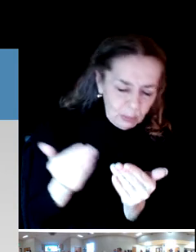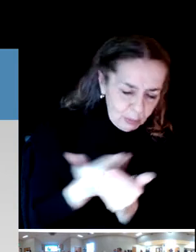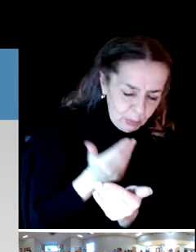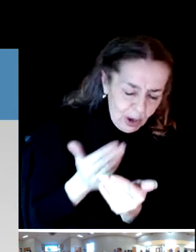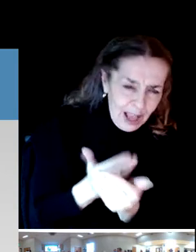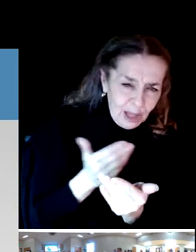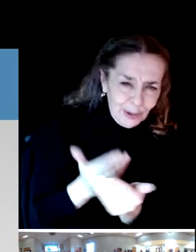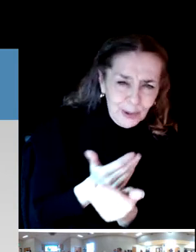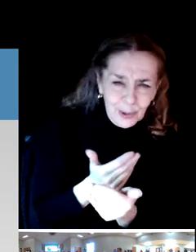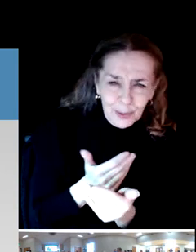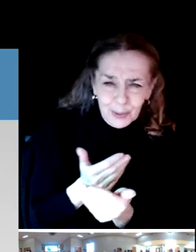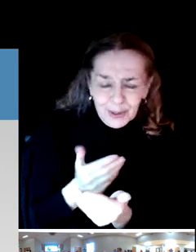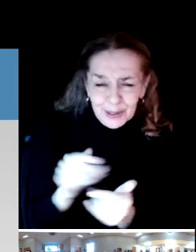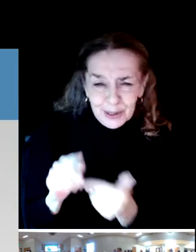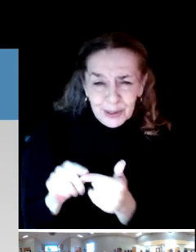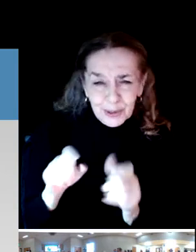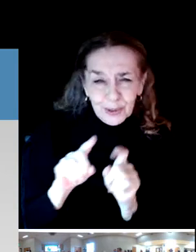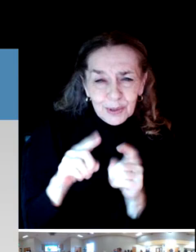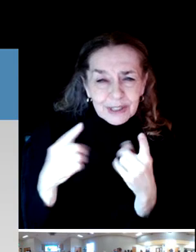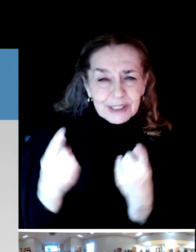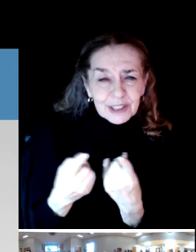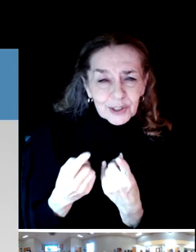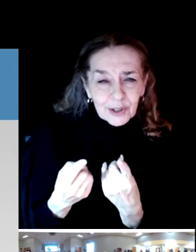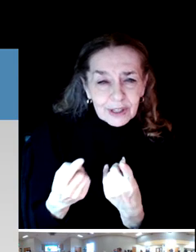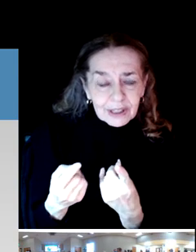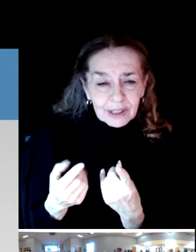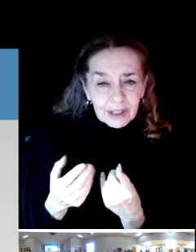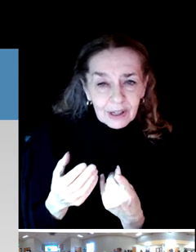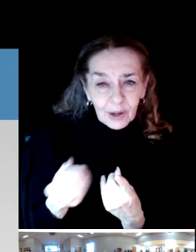matter, to all have been here greater than 21 years.